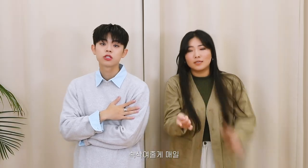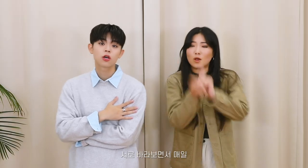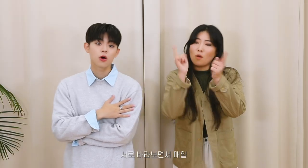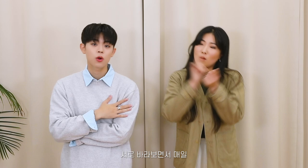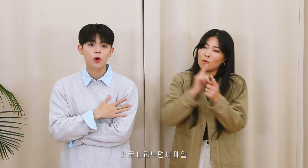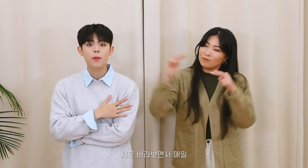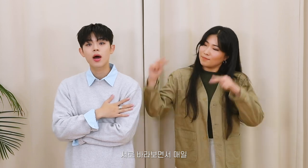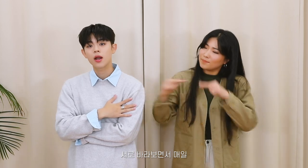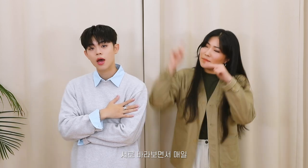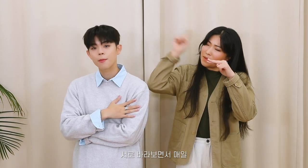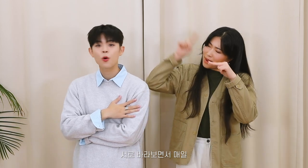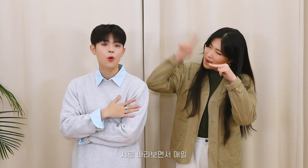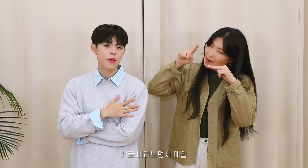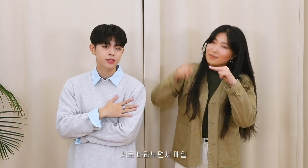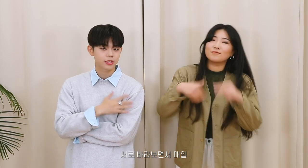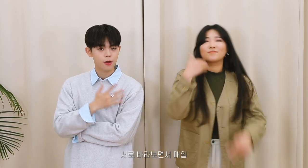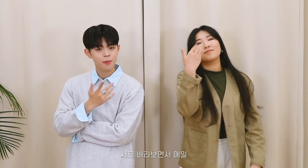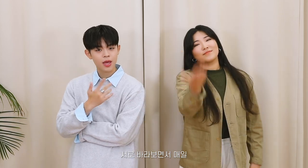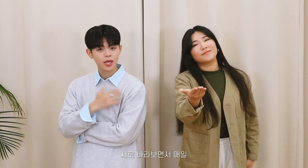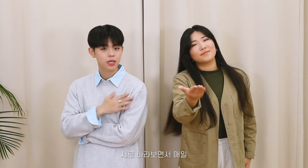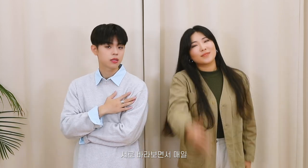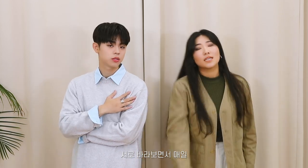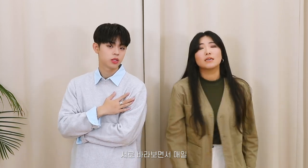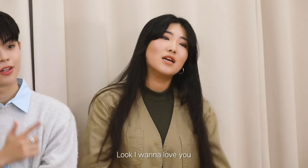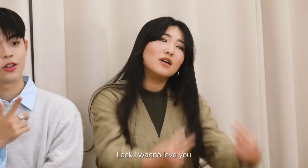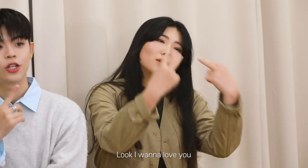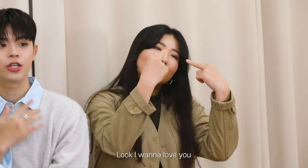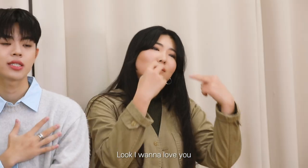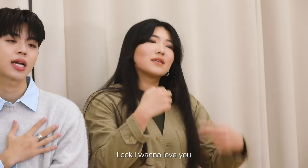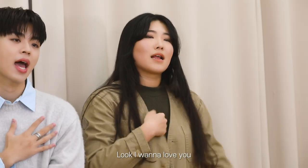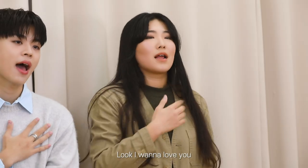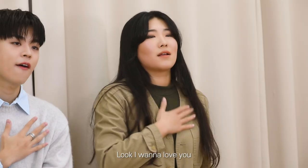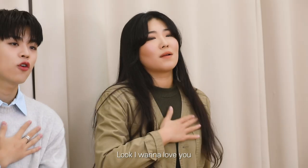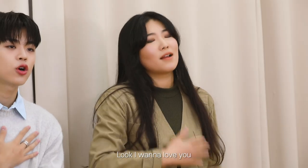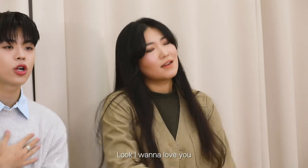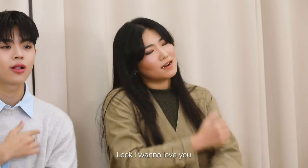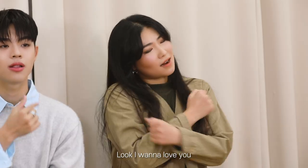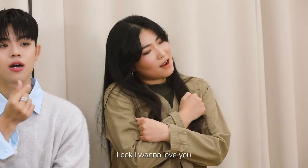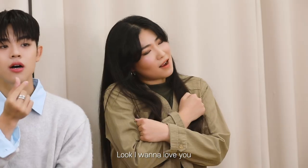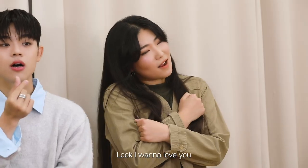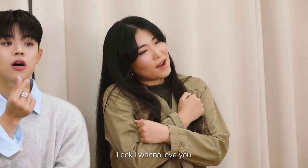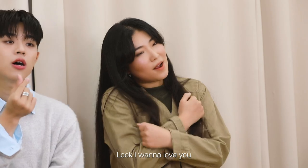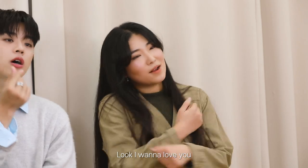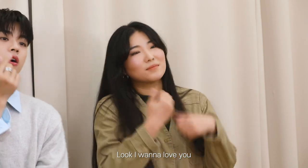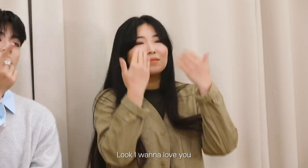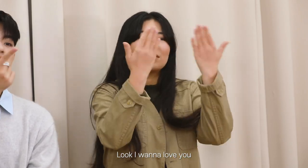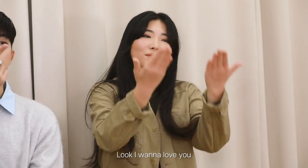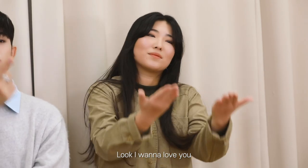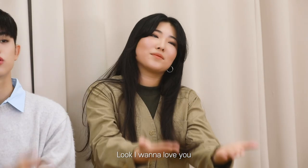Looking at each other every day Look I wanna love you